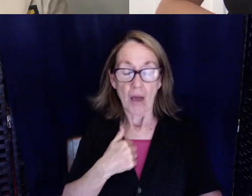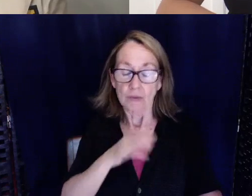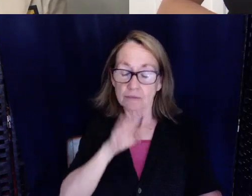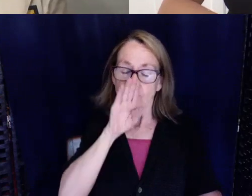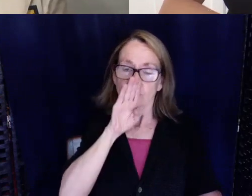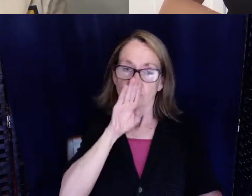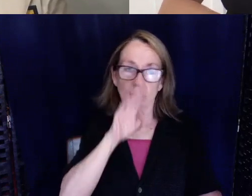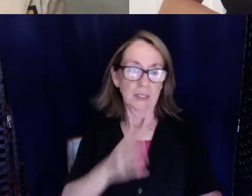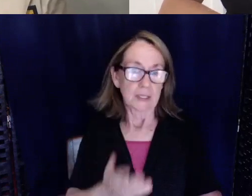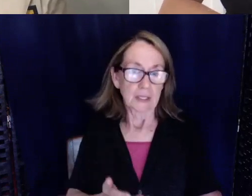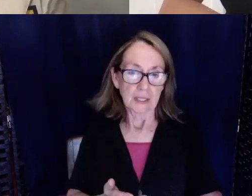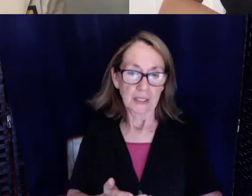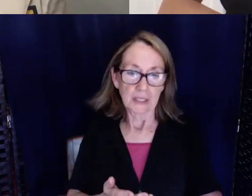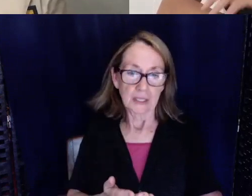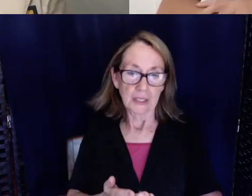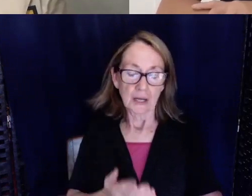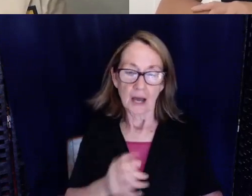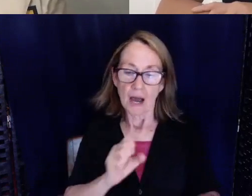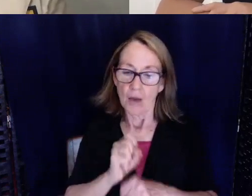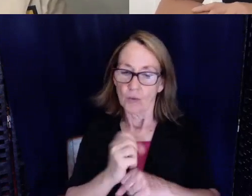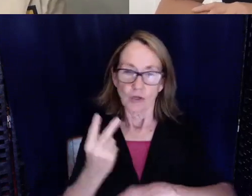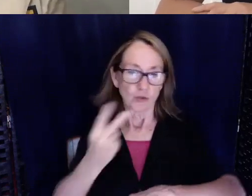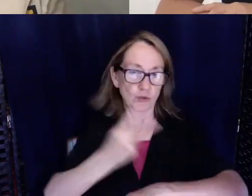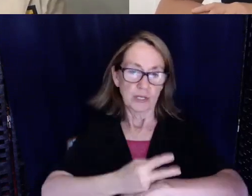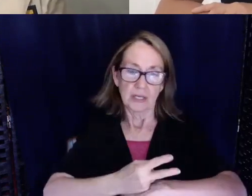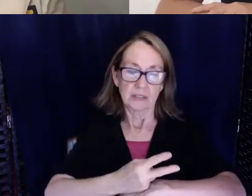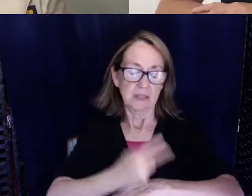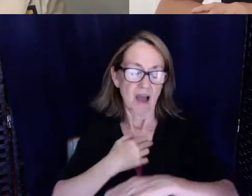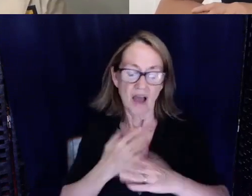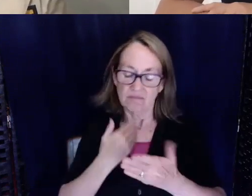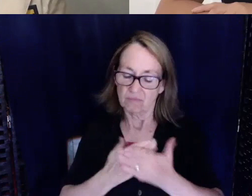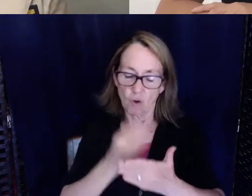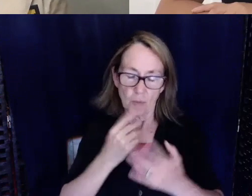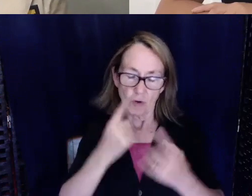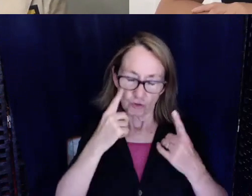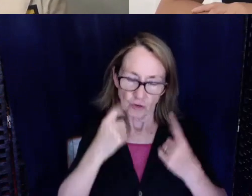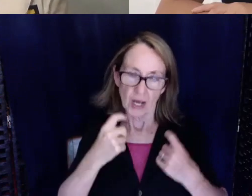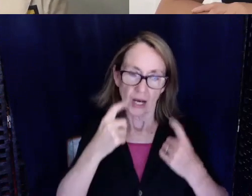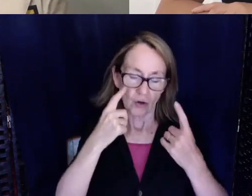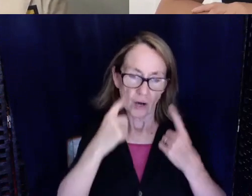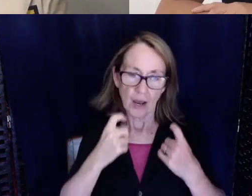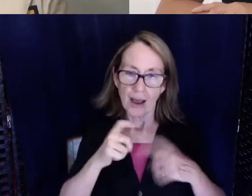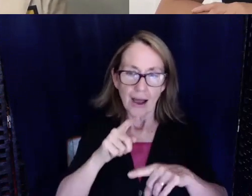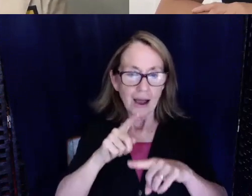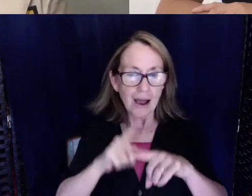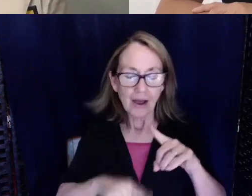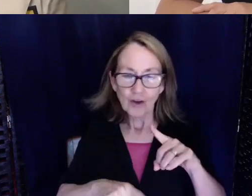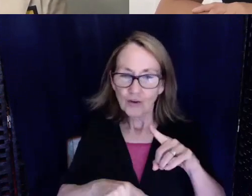It worked probably two days that week and I just went home crying because I couldn't get what people were saying.